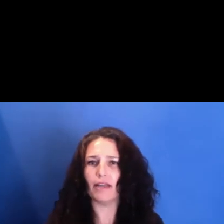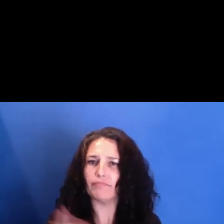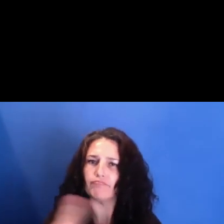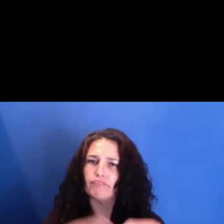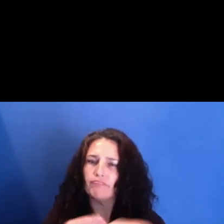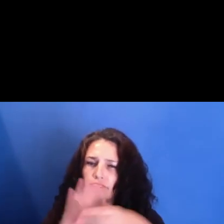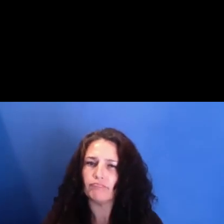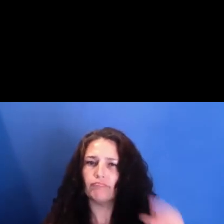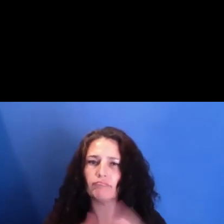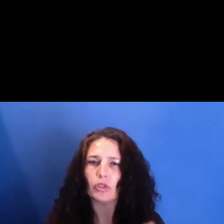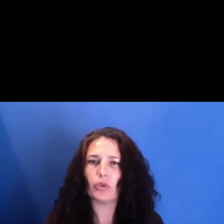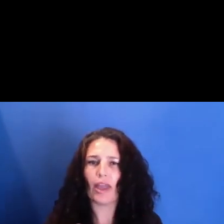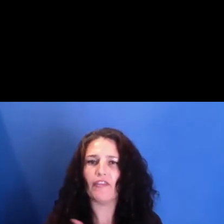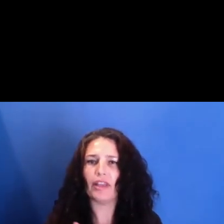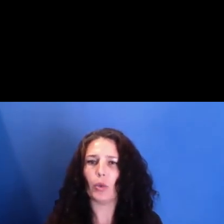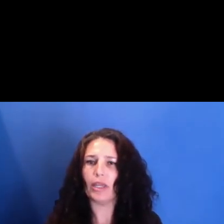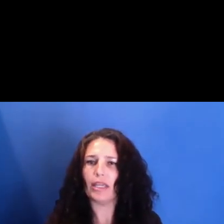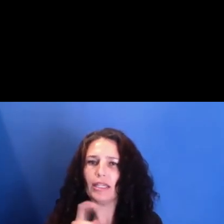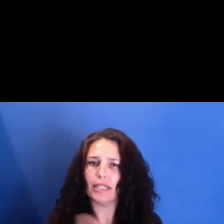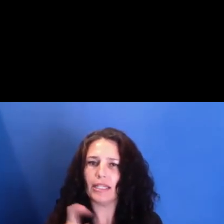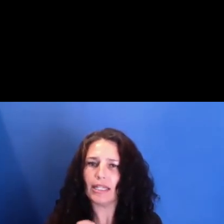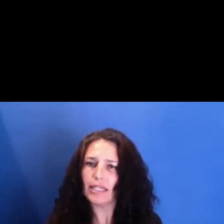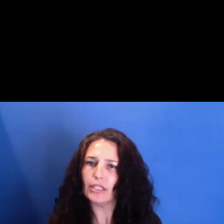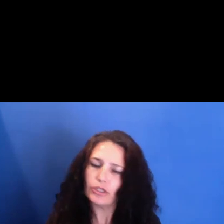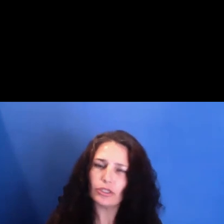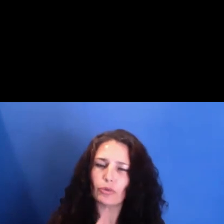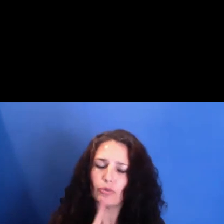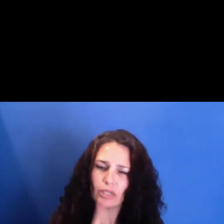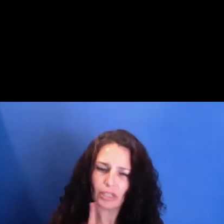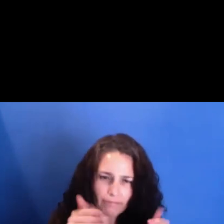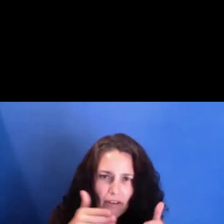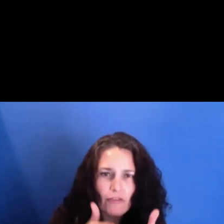need to lean into as we navigate this reckoning across our field